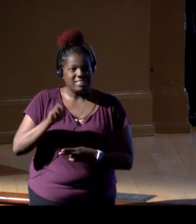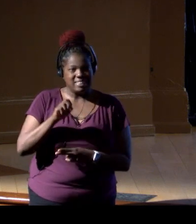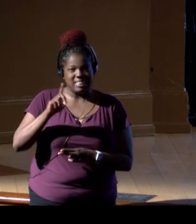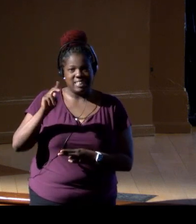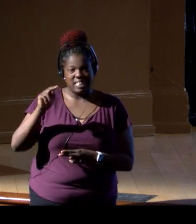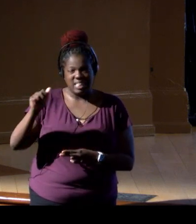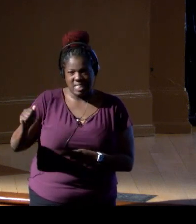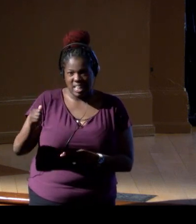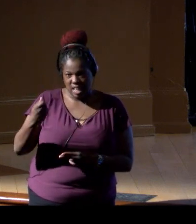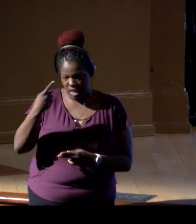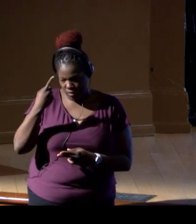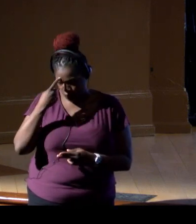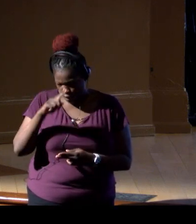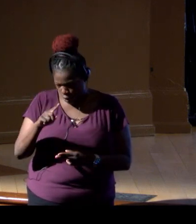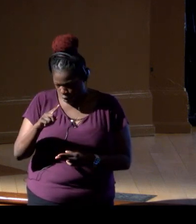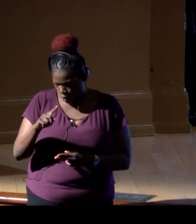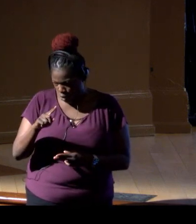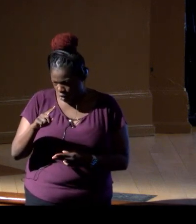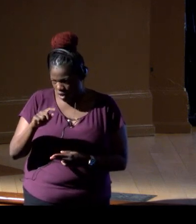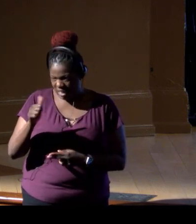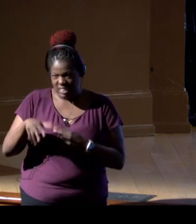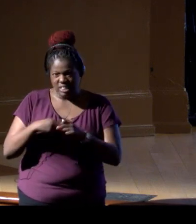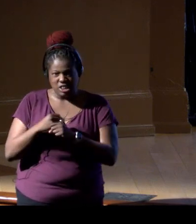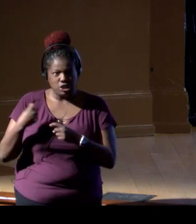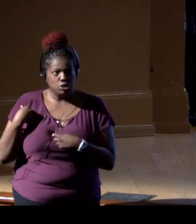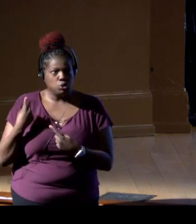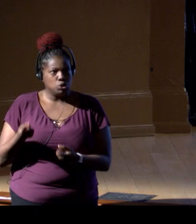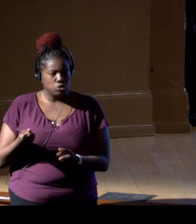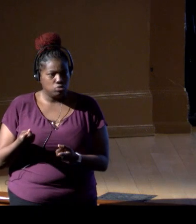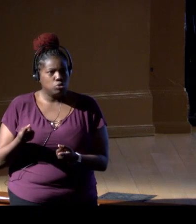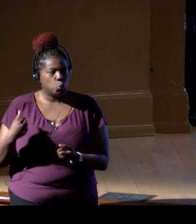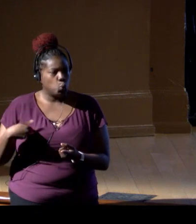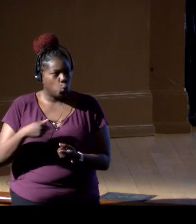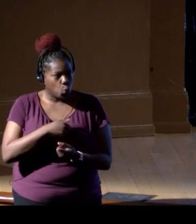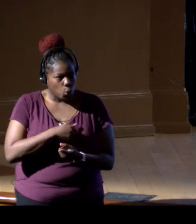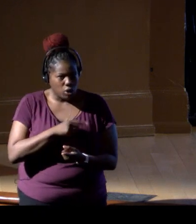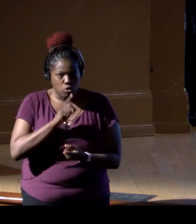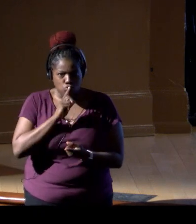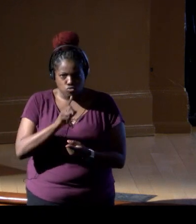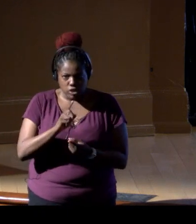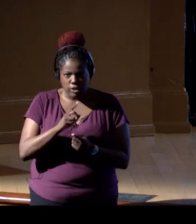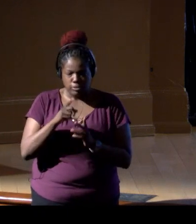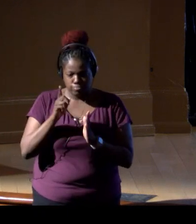Probably for the past at least 10 years, we've been very heavily into this realm